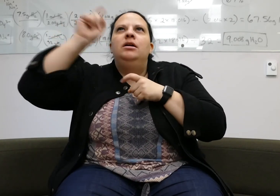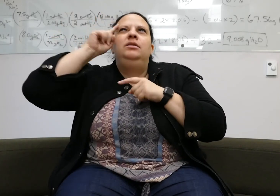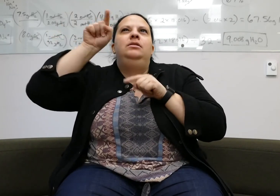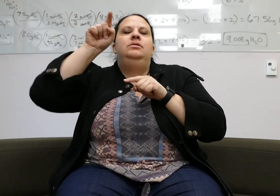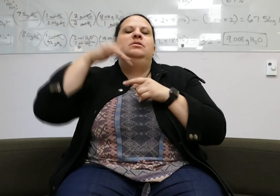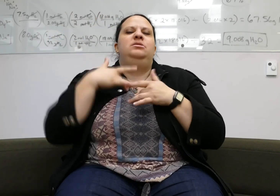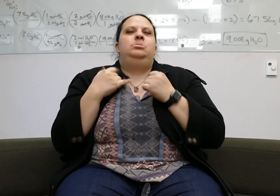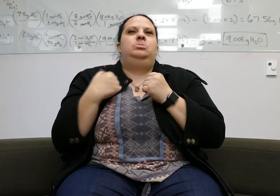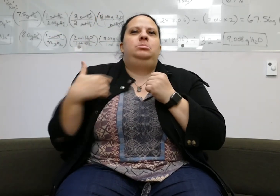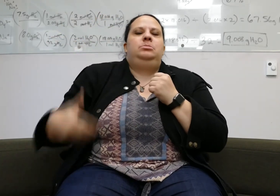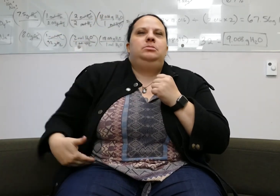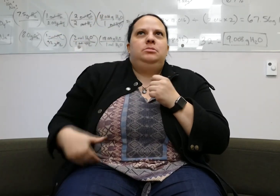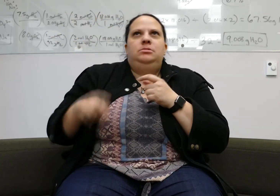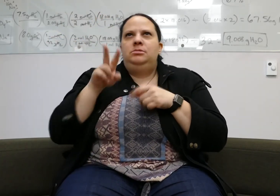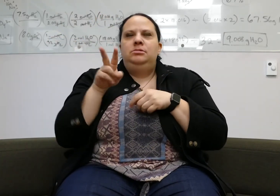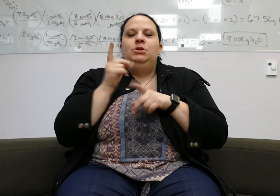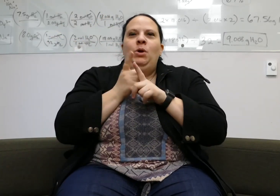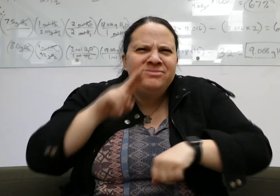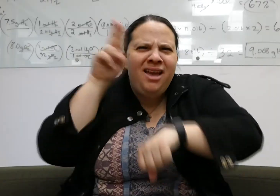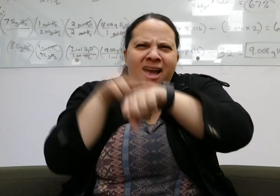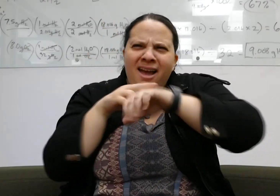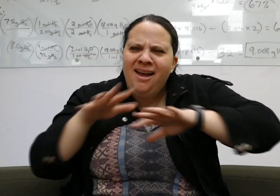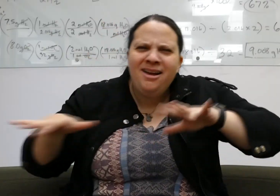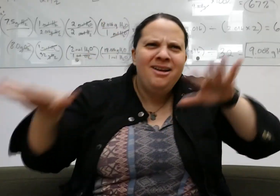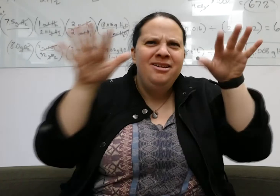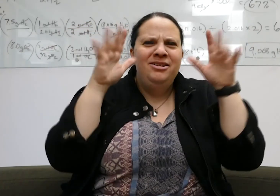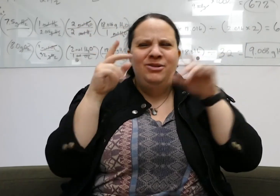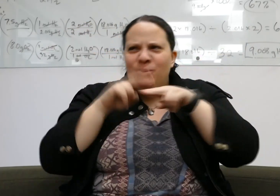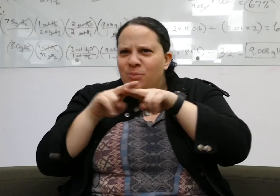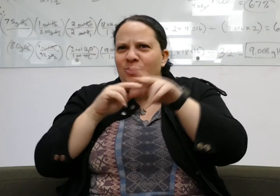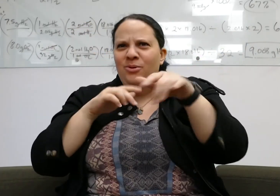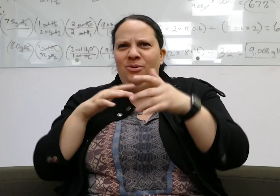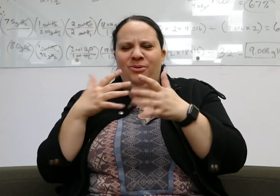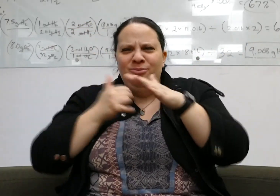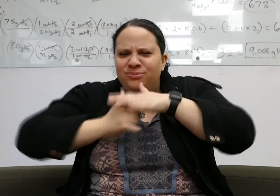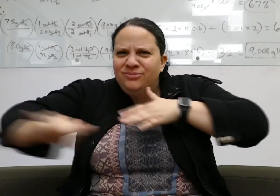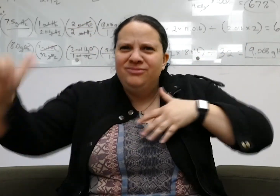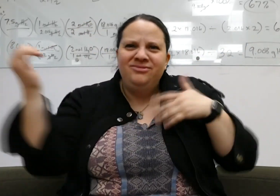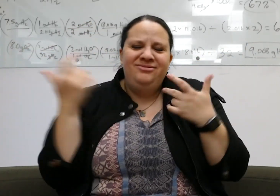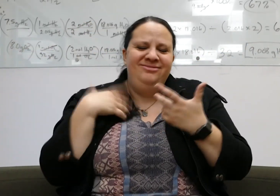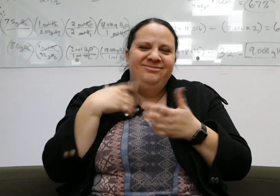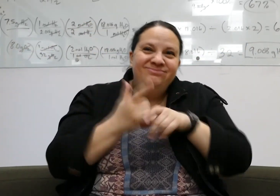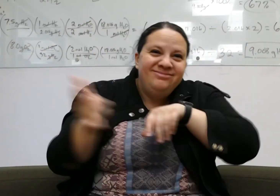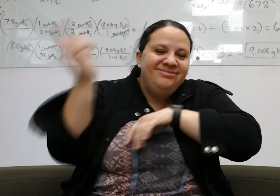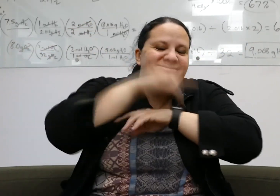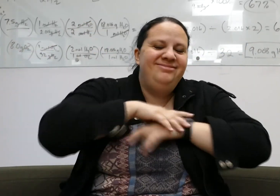I also trusted my instincts after translation. I did a lot of traveling by trains, metros and planes, and